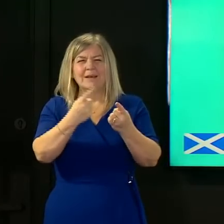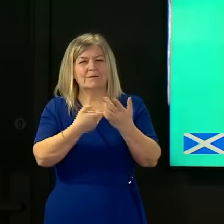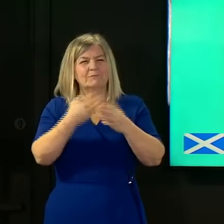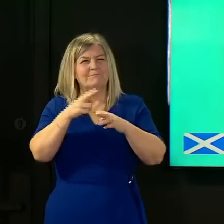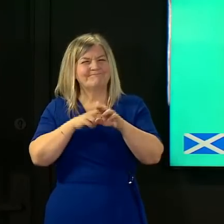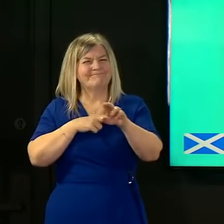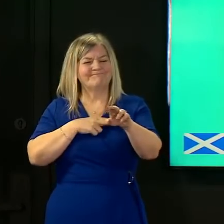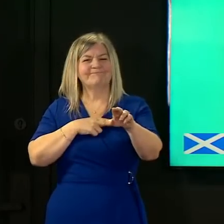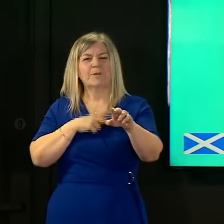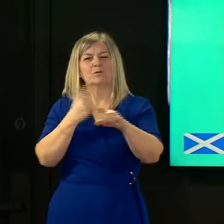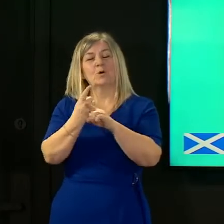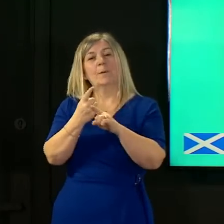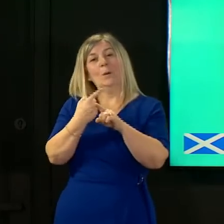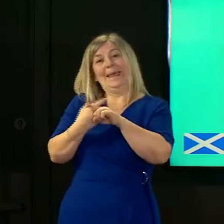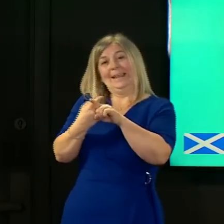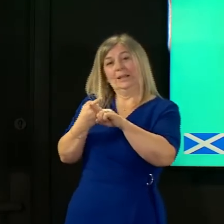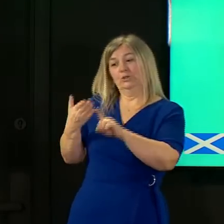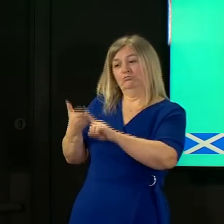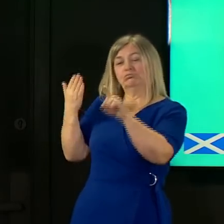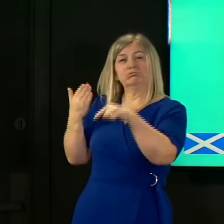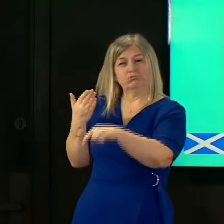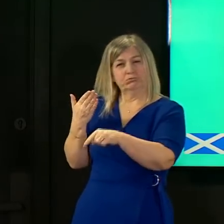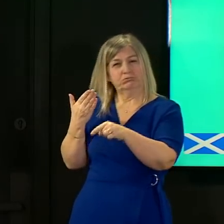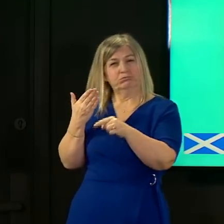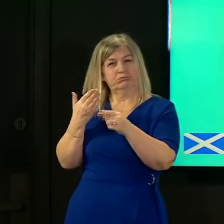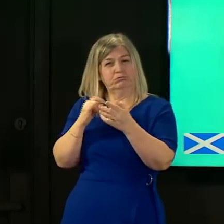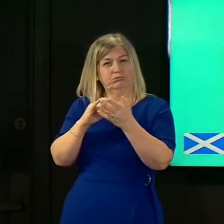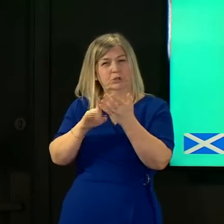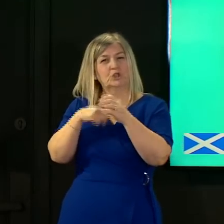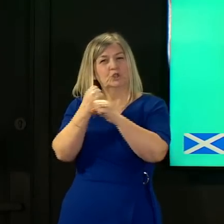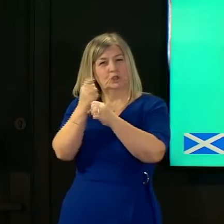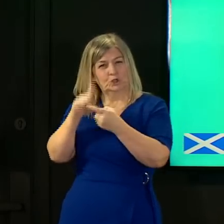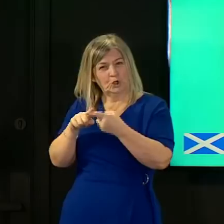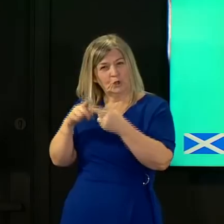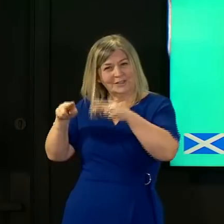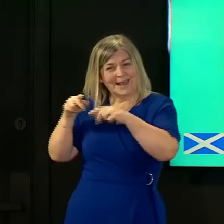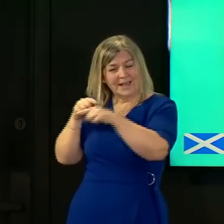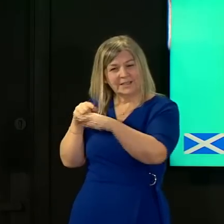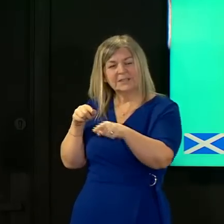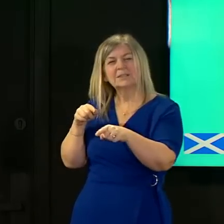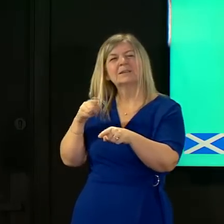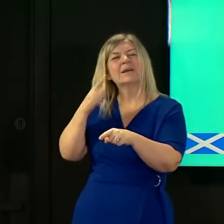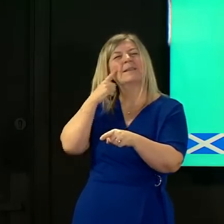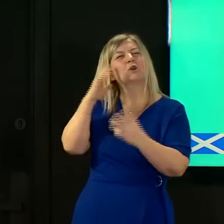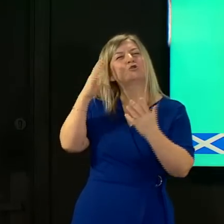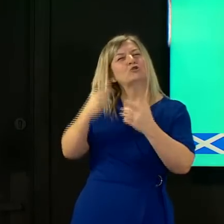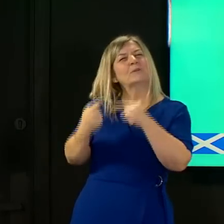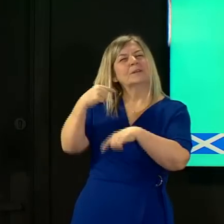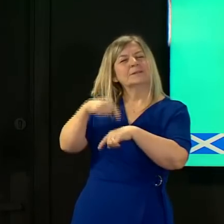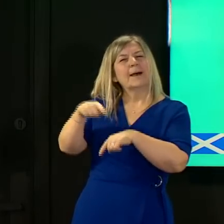of surge testing was when there was some concern around about community transmission uh within with